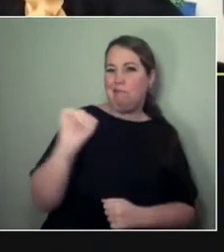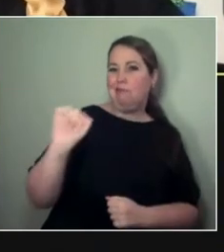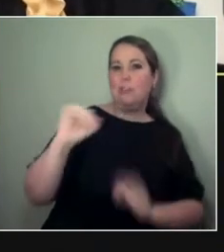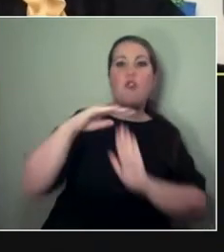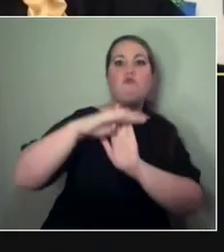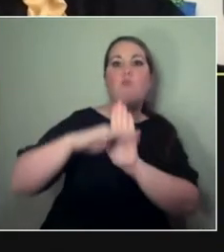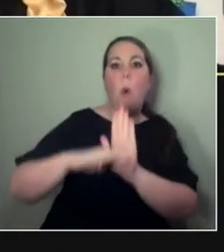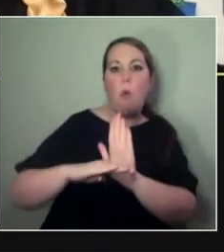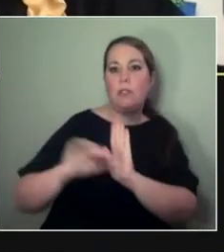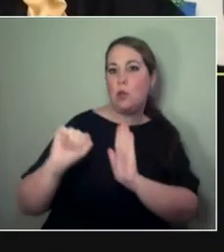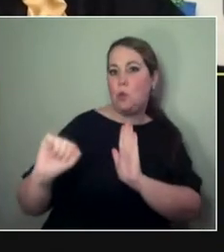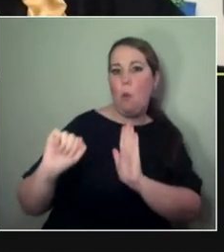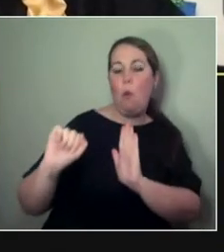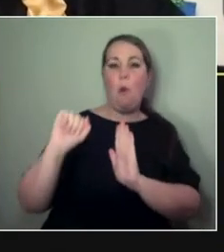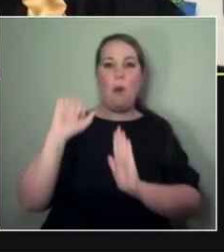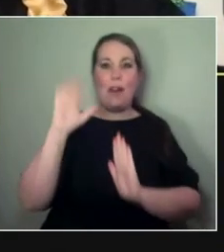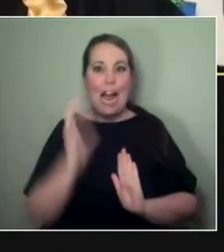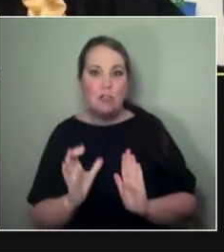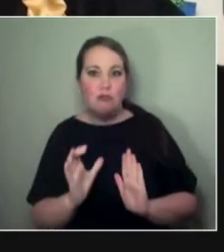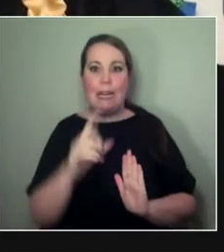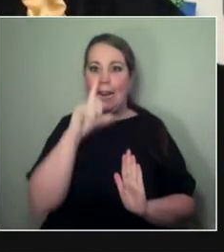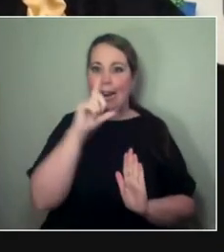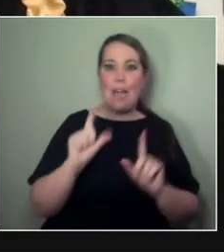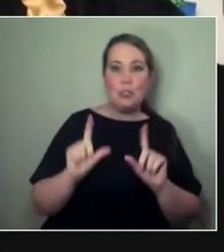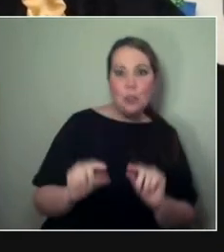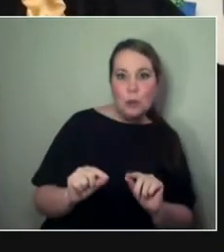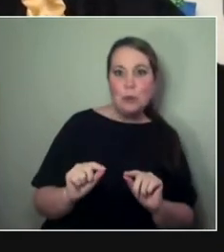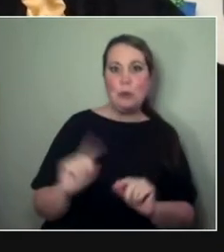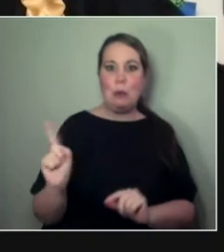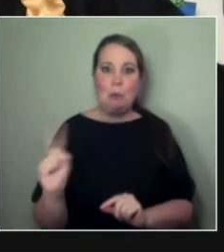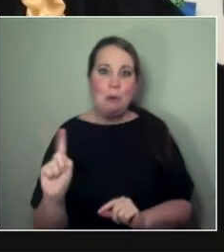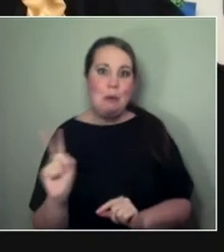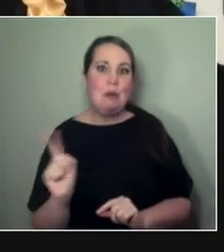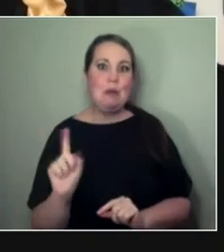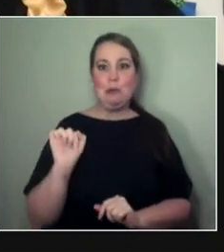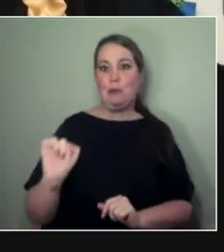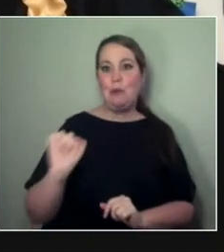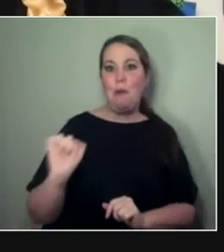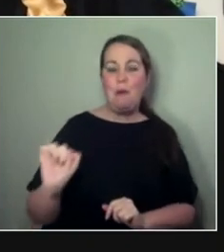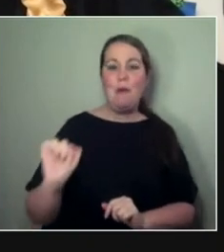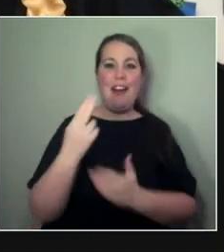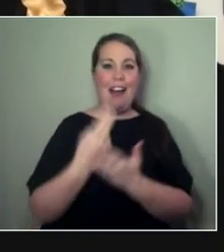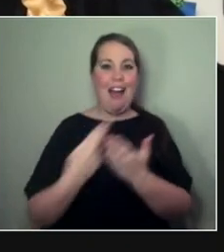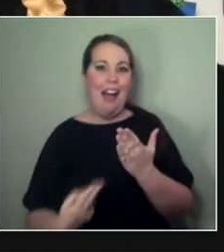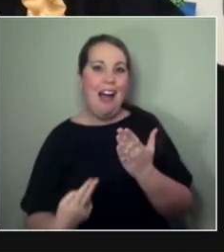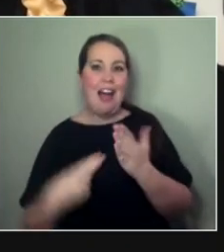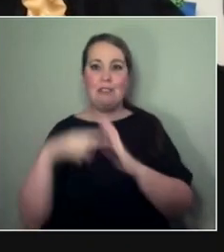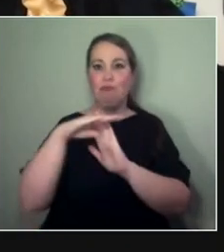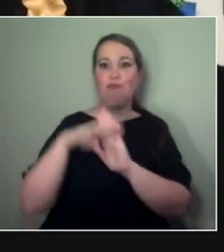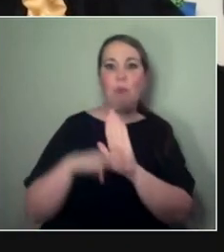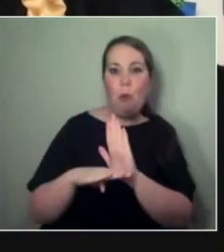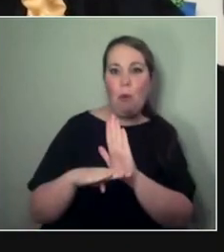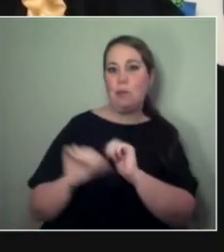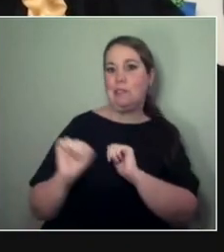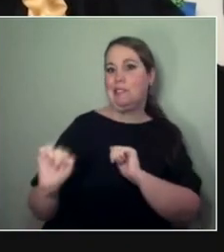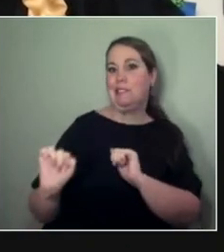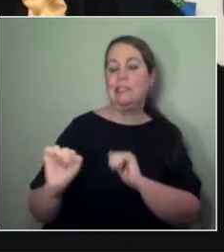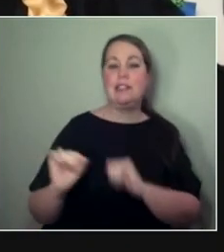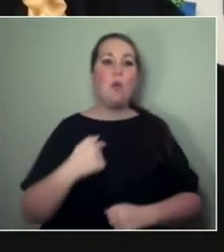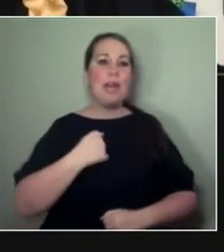'What are you not allowed to do? How bad is it?' That's been kind of a concern. So we did this podcast series called Plans for the Future,